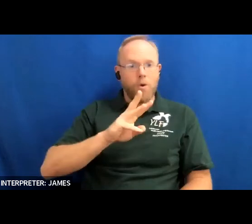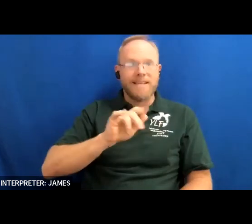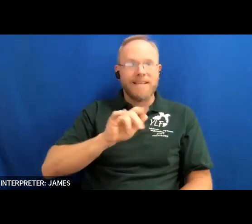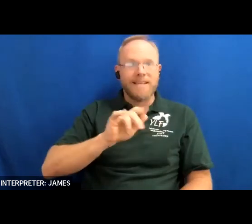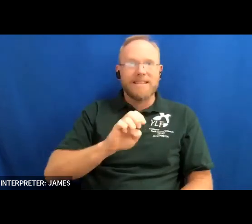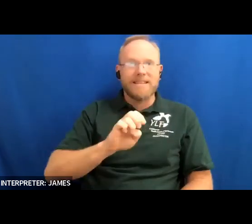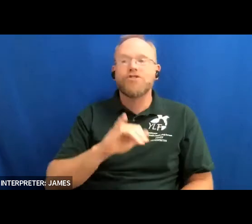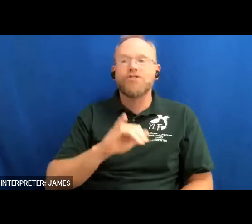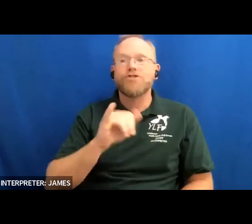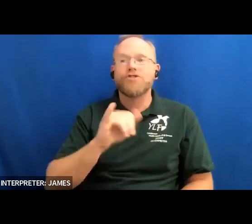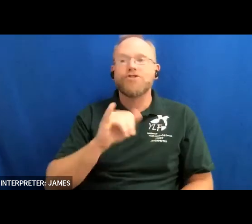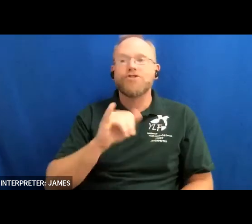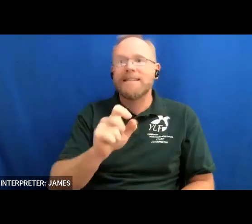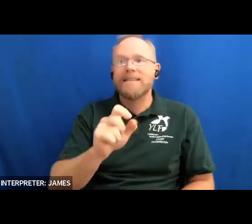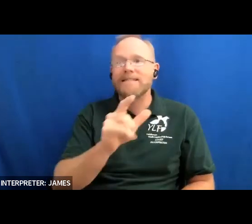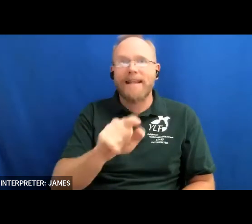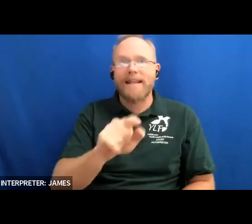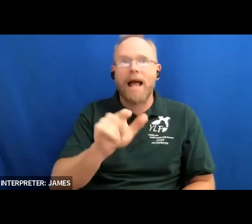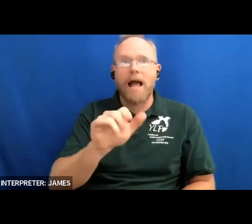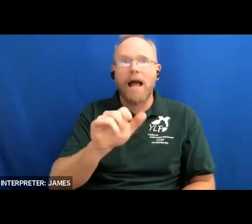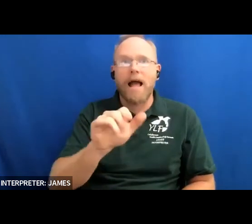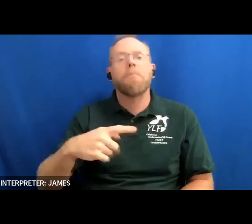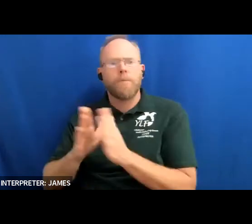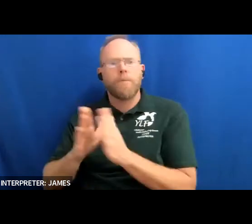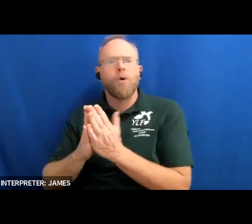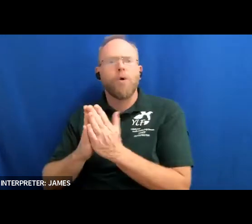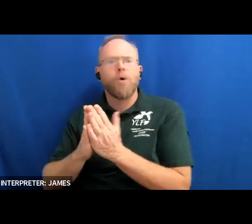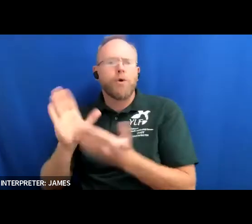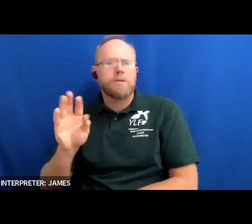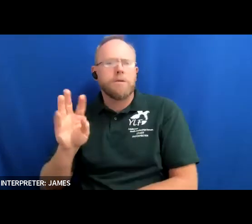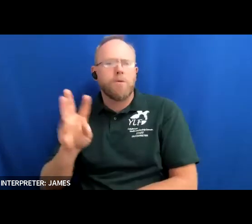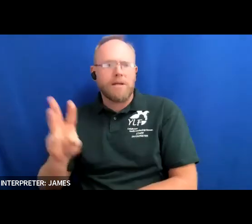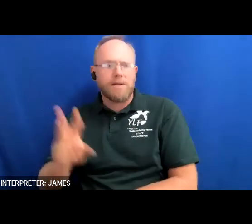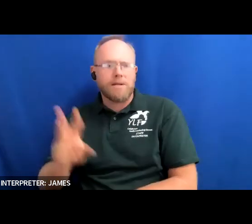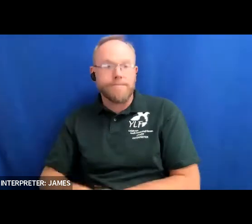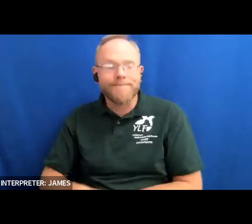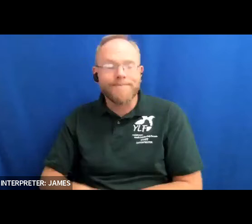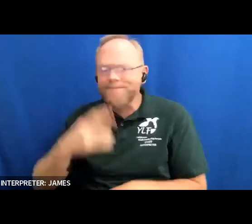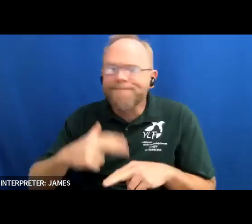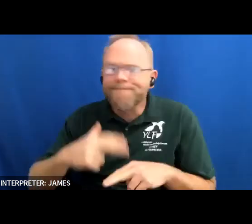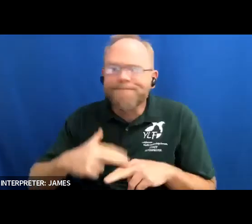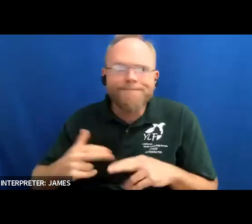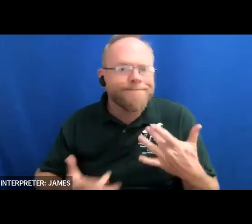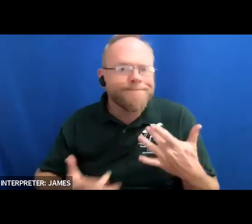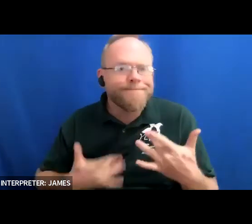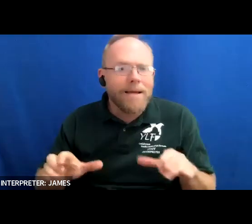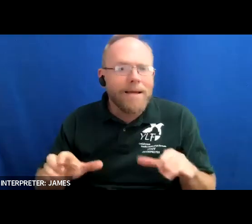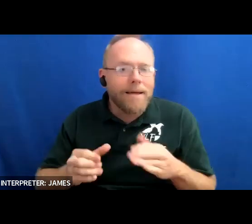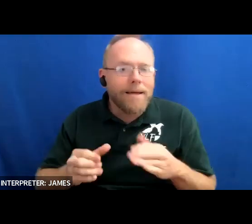as well as source books website in this fun and exciting activity guide kids will learn how to